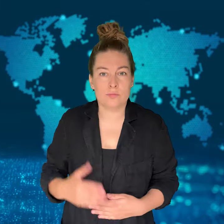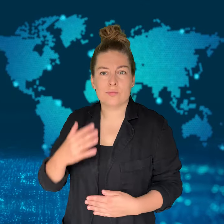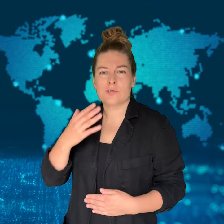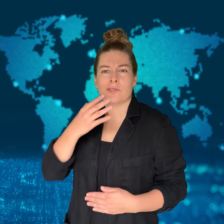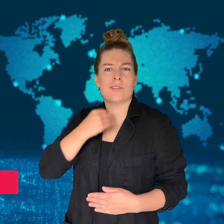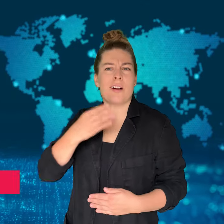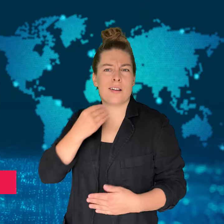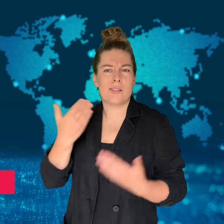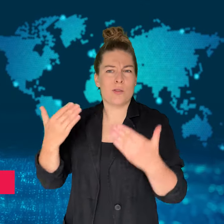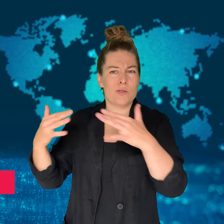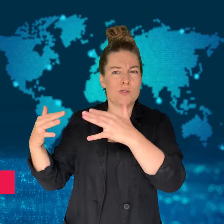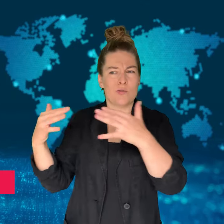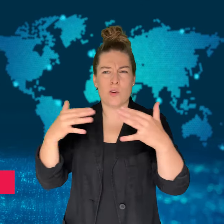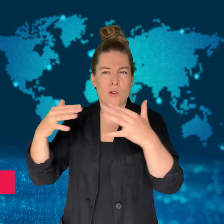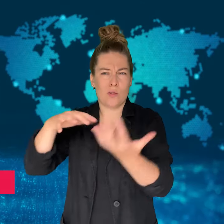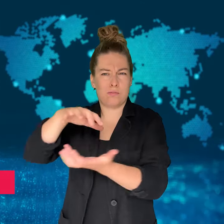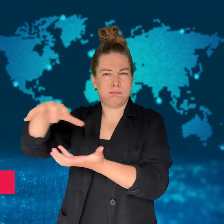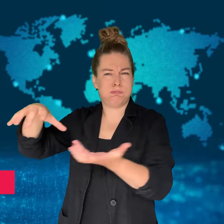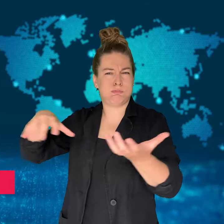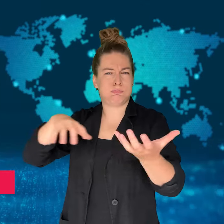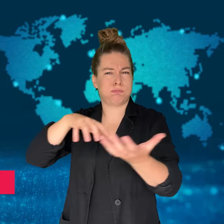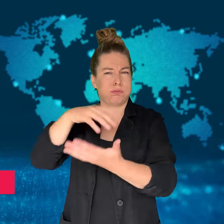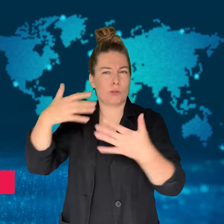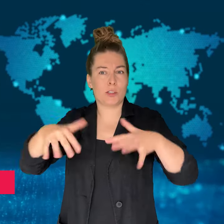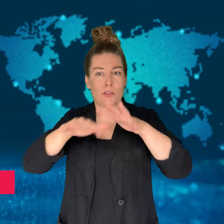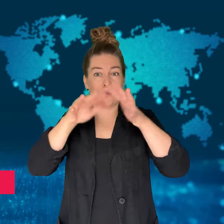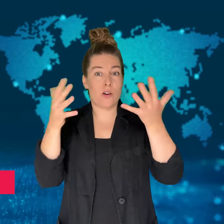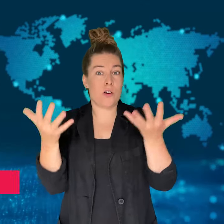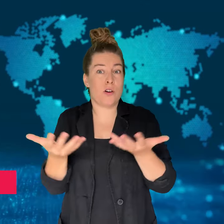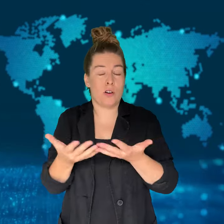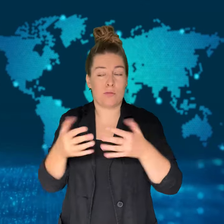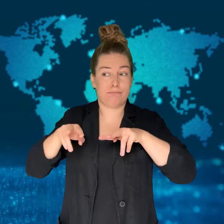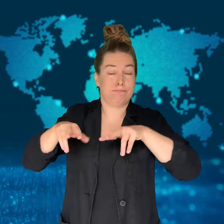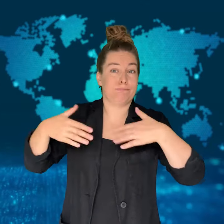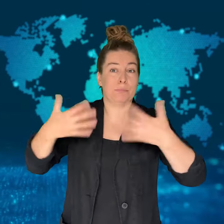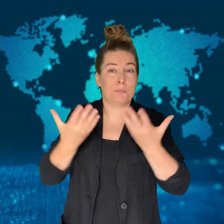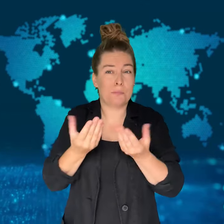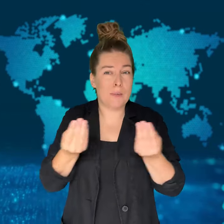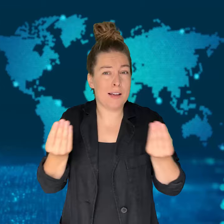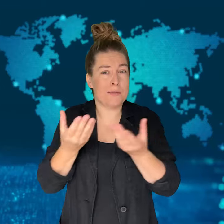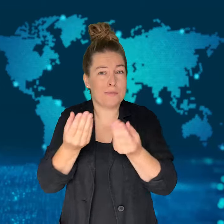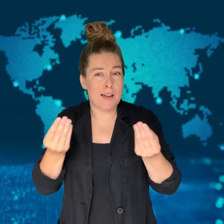[MONIKA]: Israeli Prime Minister Netanyahu has accepted